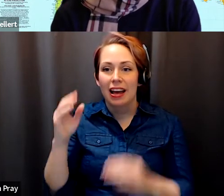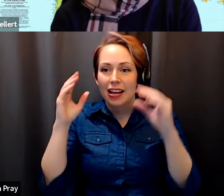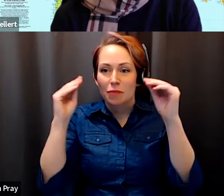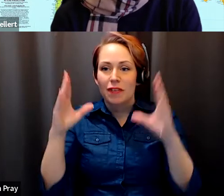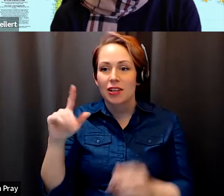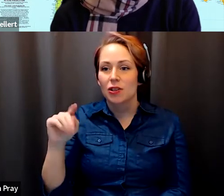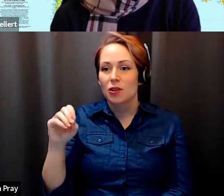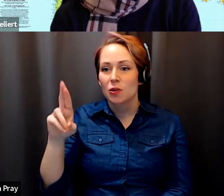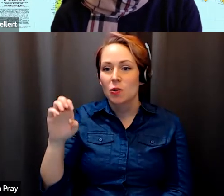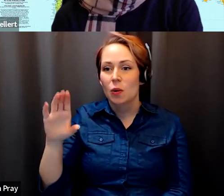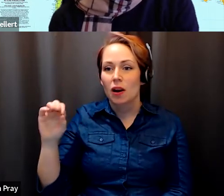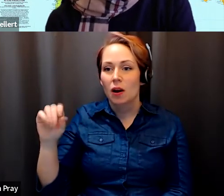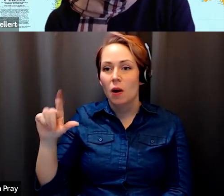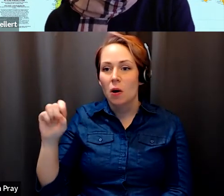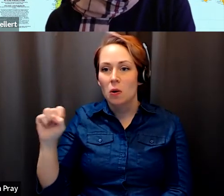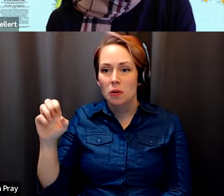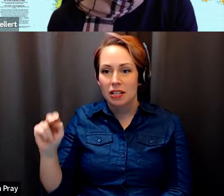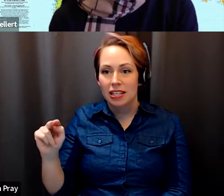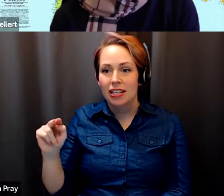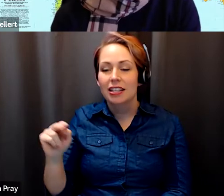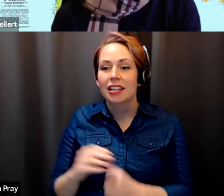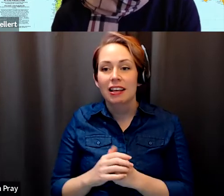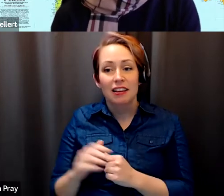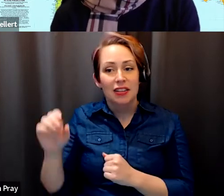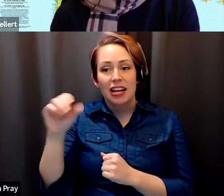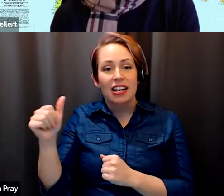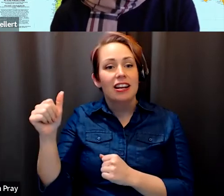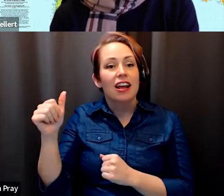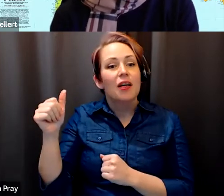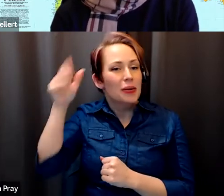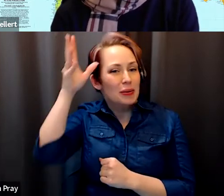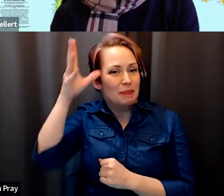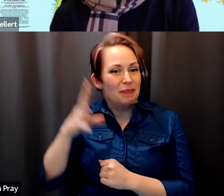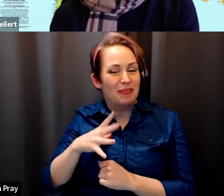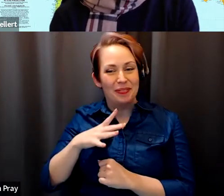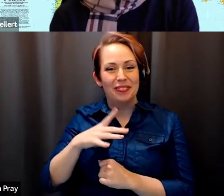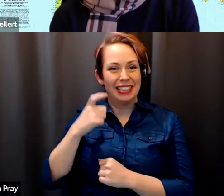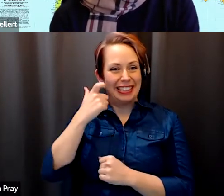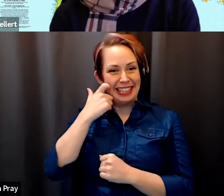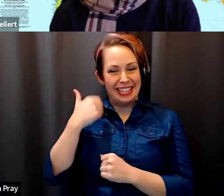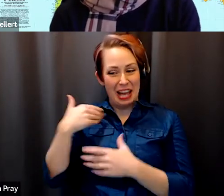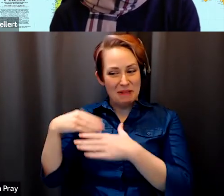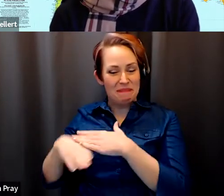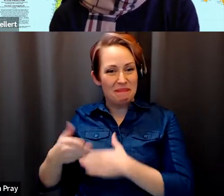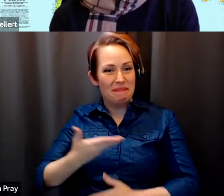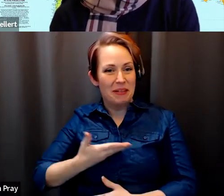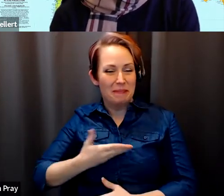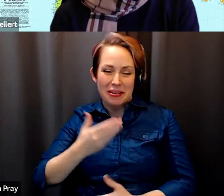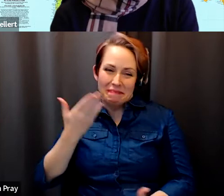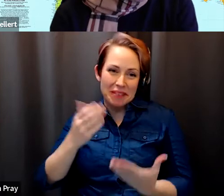Paul Gellert: New Father in sociology so i'm not sure if he's going to make it and it's great to see some other familiar names on the screen.